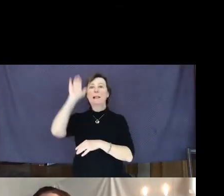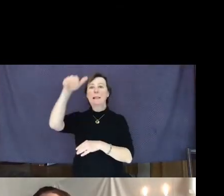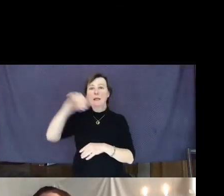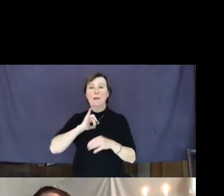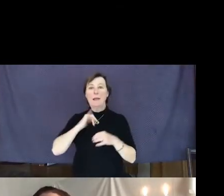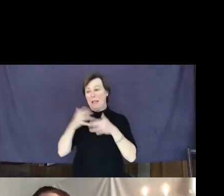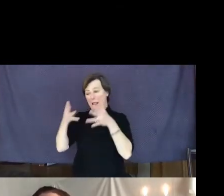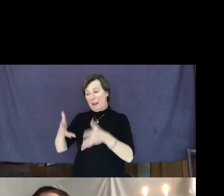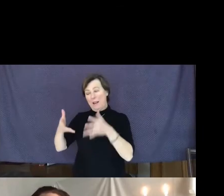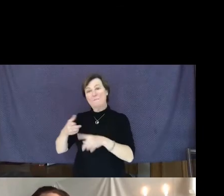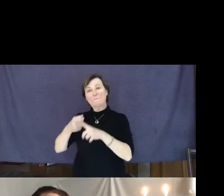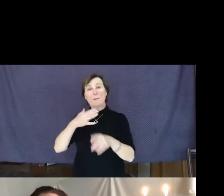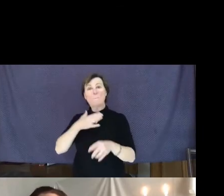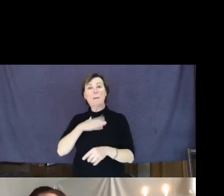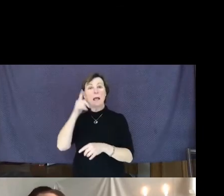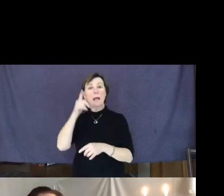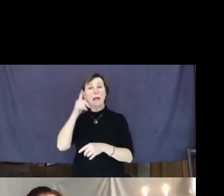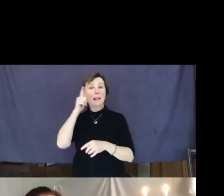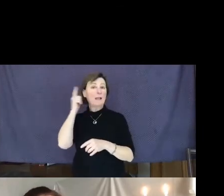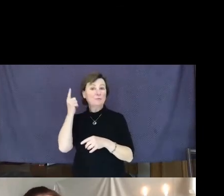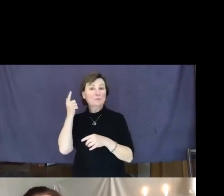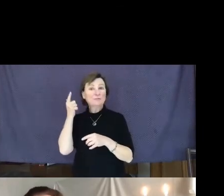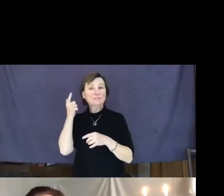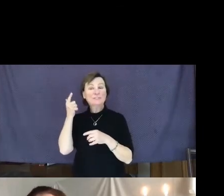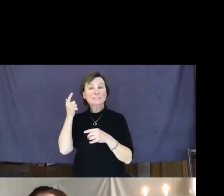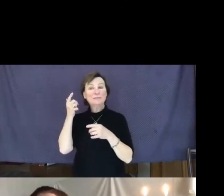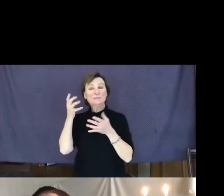and this person asked if there was a vending machine nearby